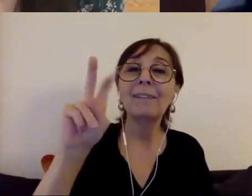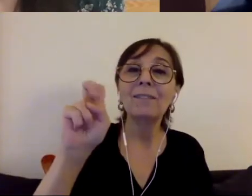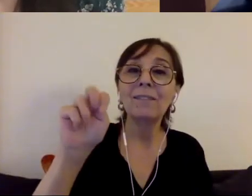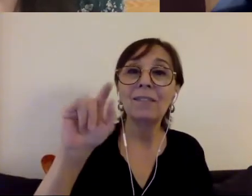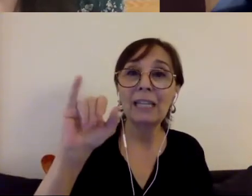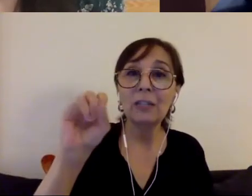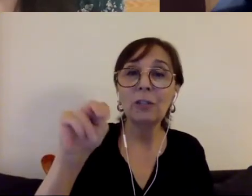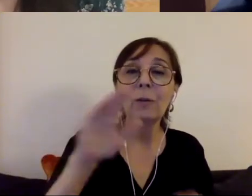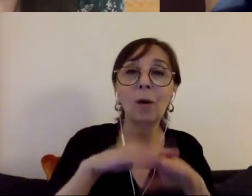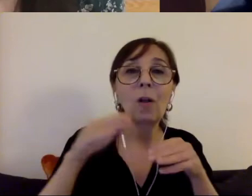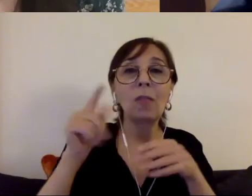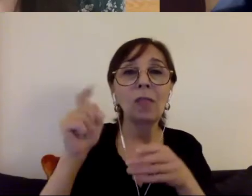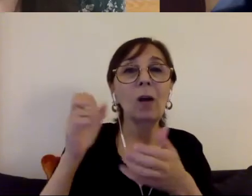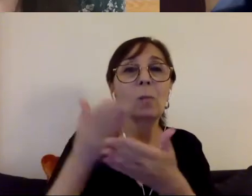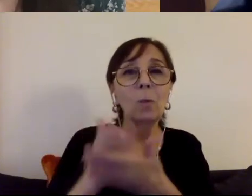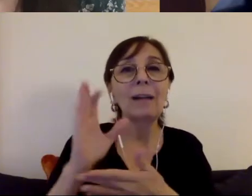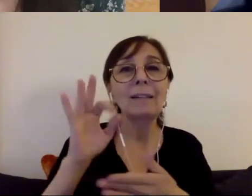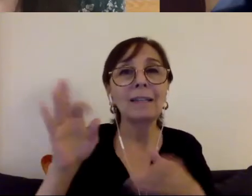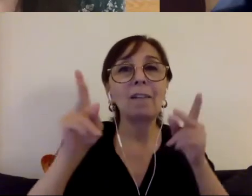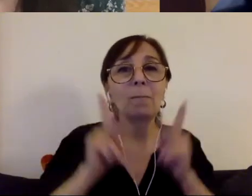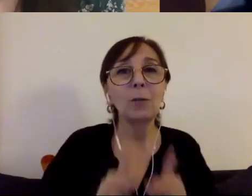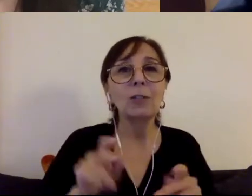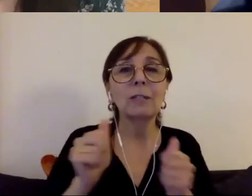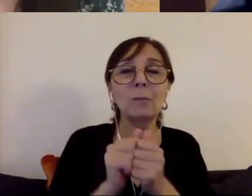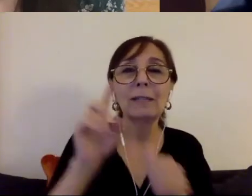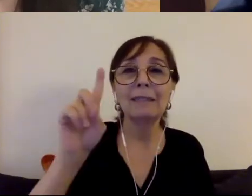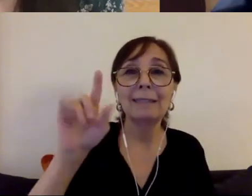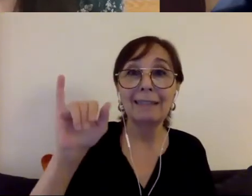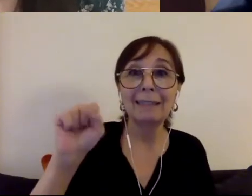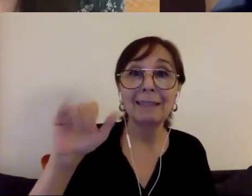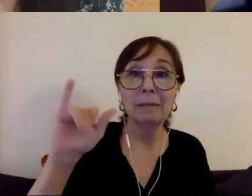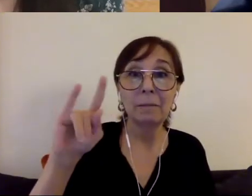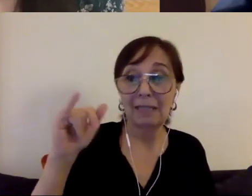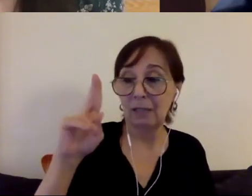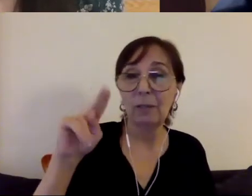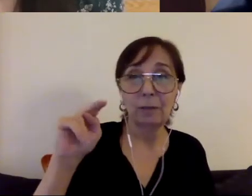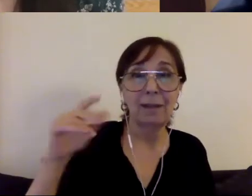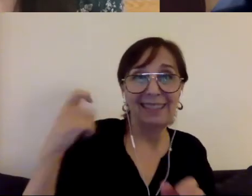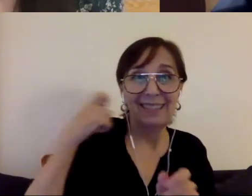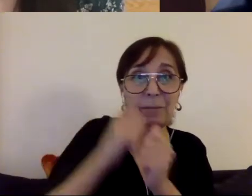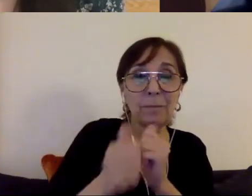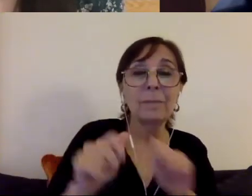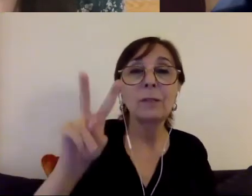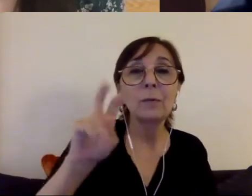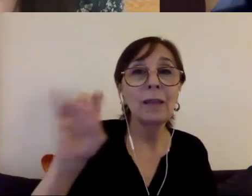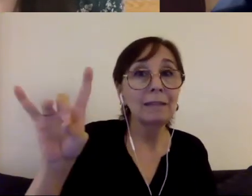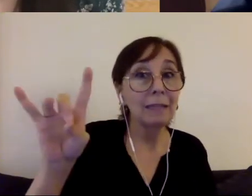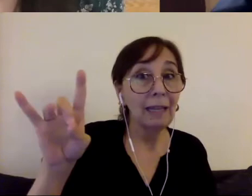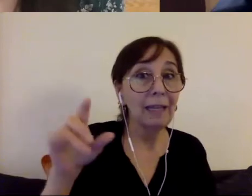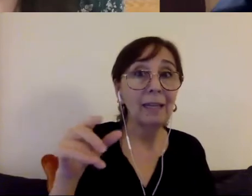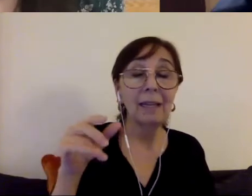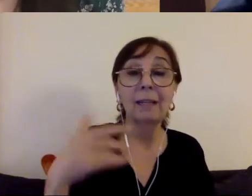persons with disabilities coming into effect in 2008, which has been very